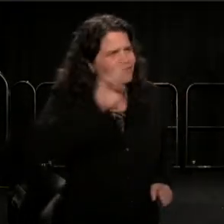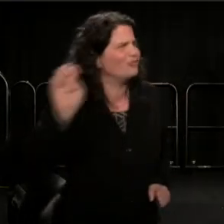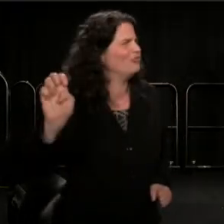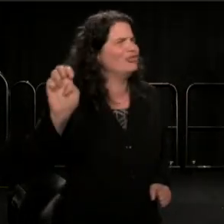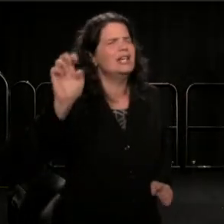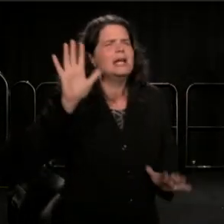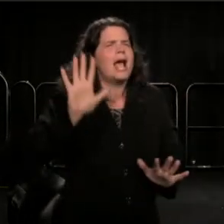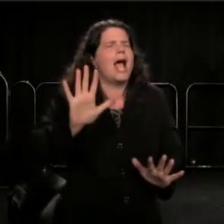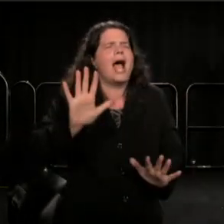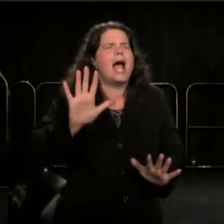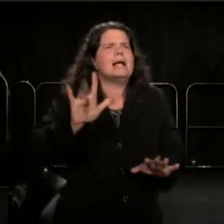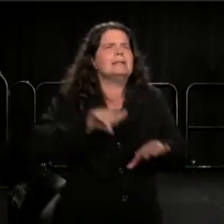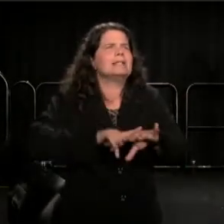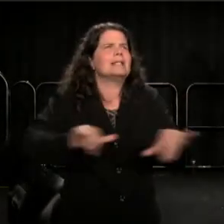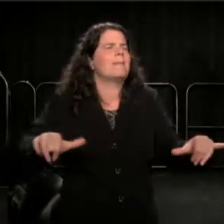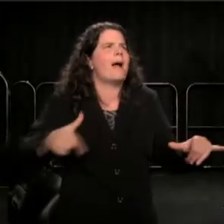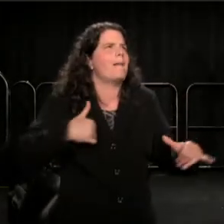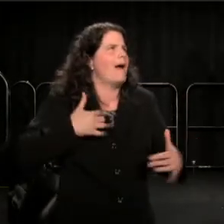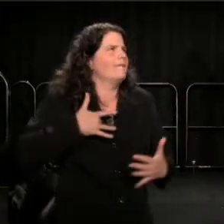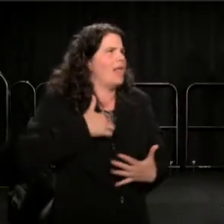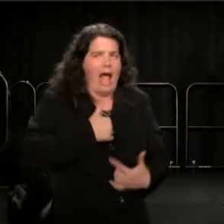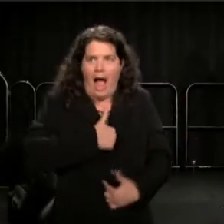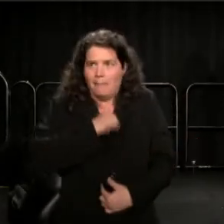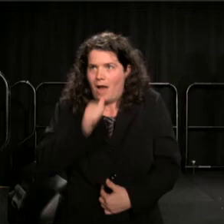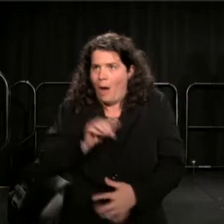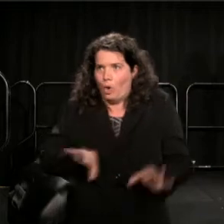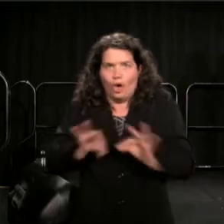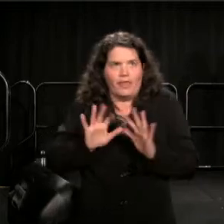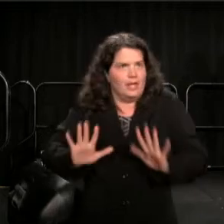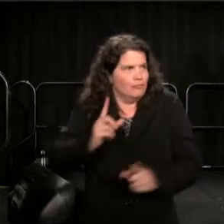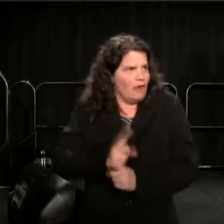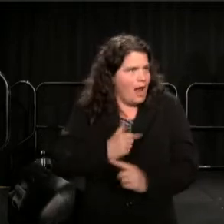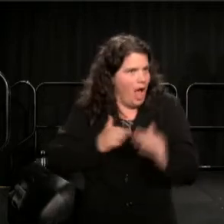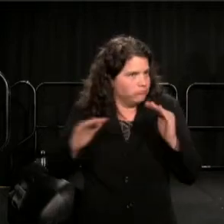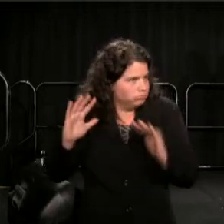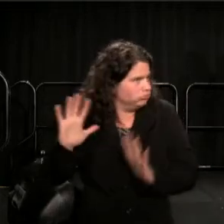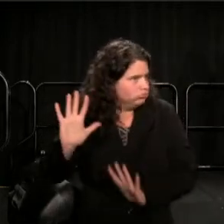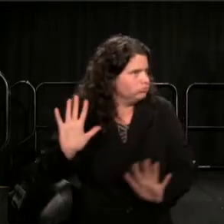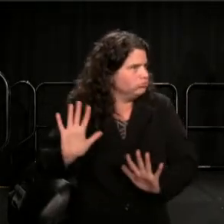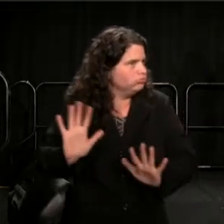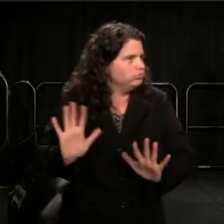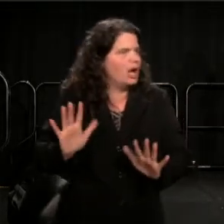I felt like, I am not worthy. You know, it's amazing grace.